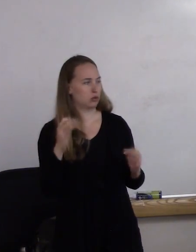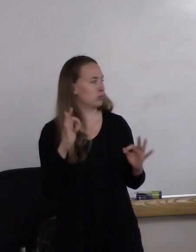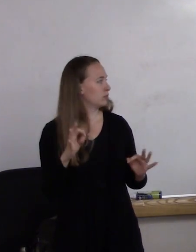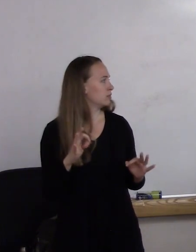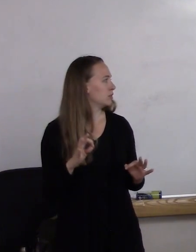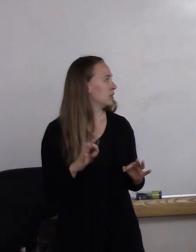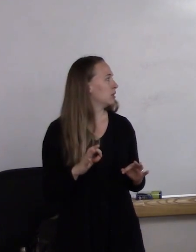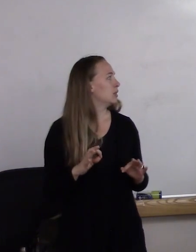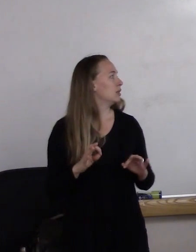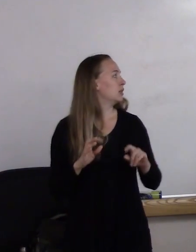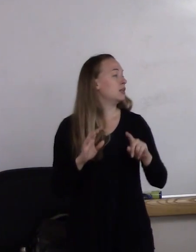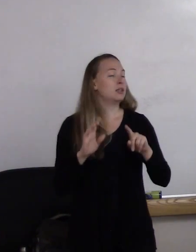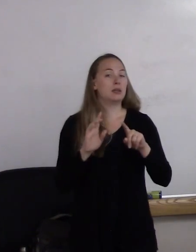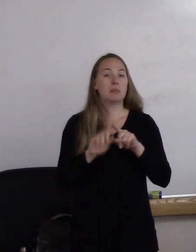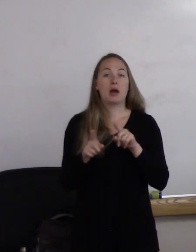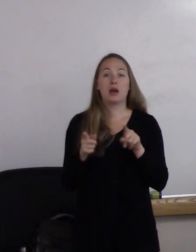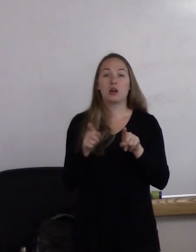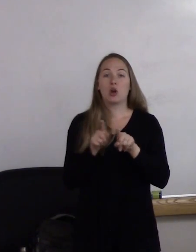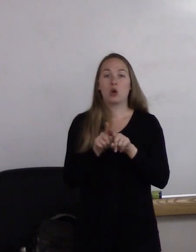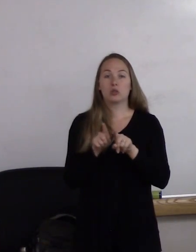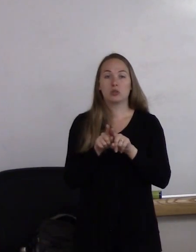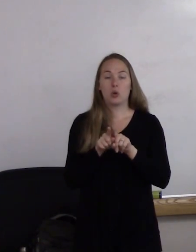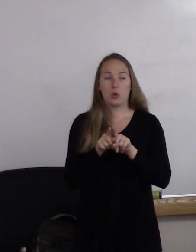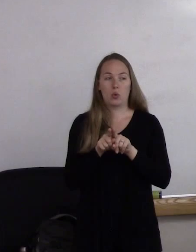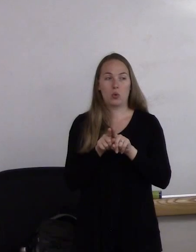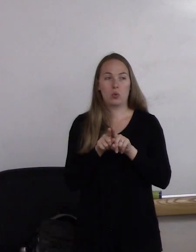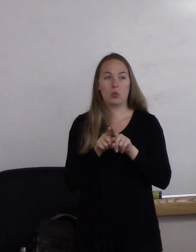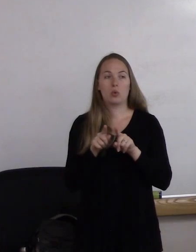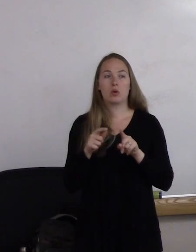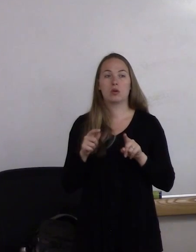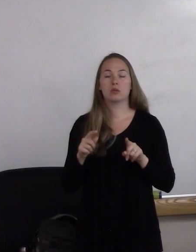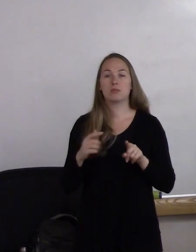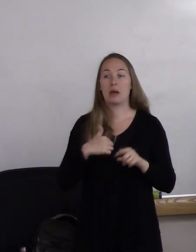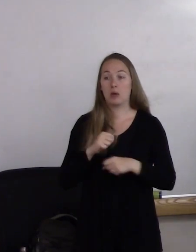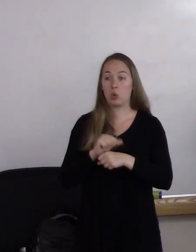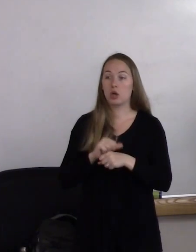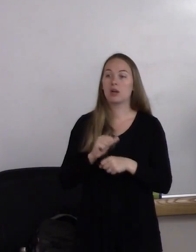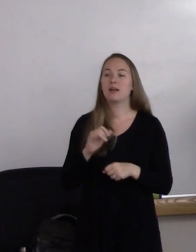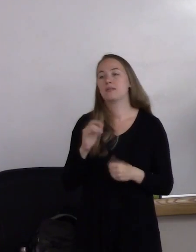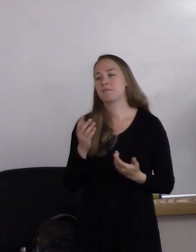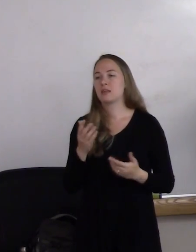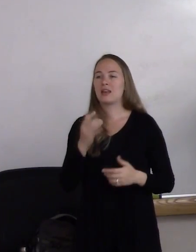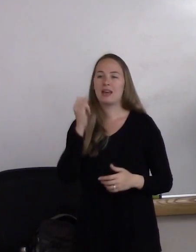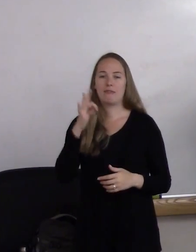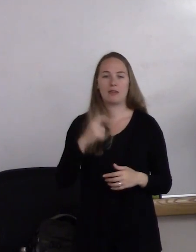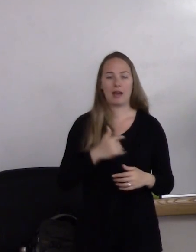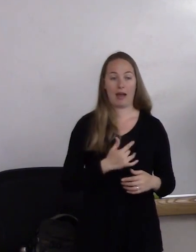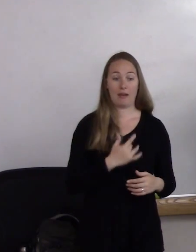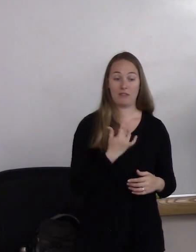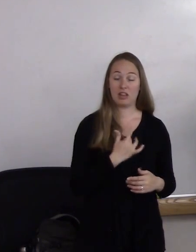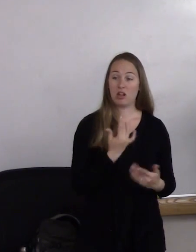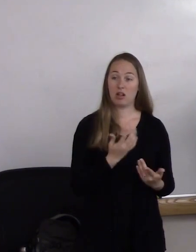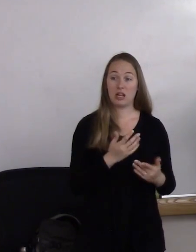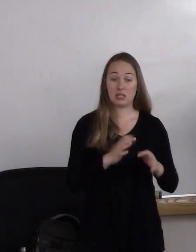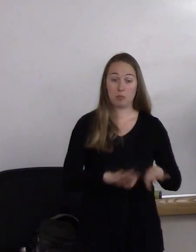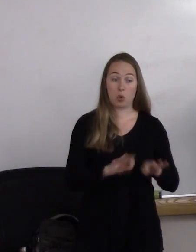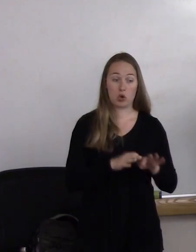I think in the areas of my life where it really matters, to my family, my friends, my workplace. I'm very out, and, you know,